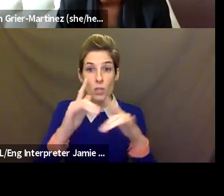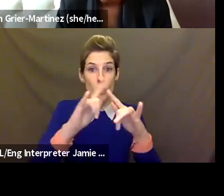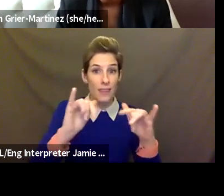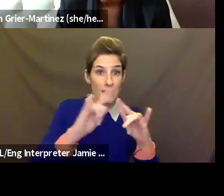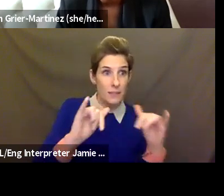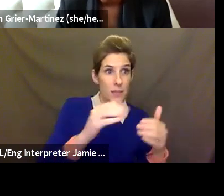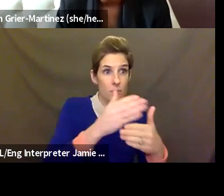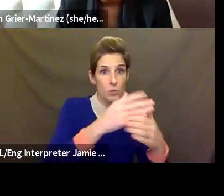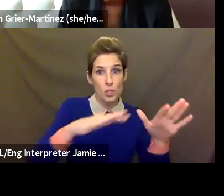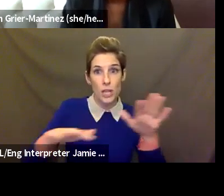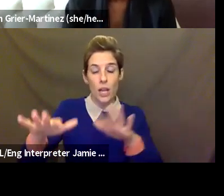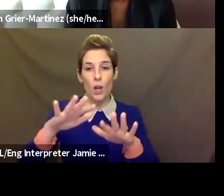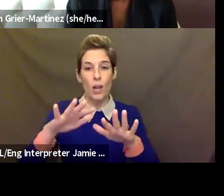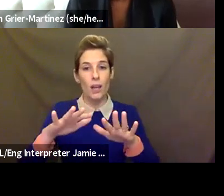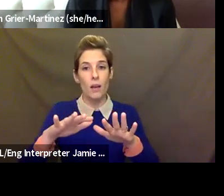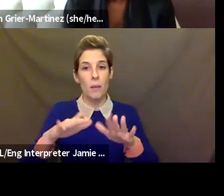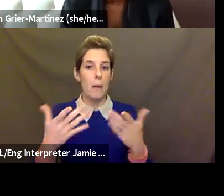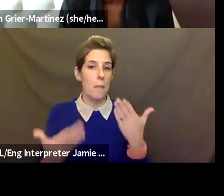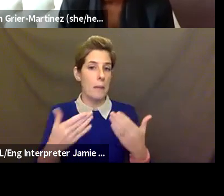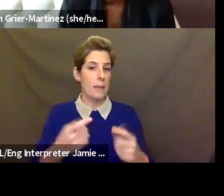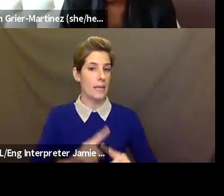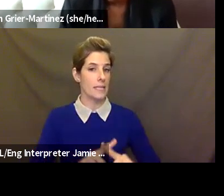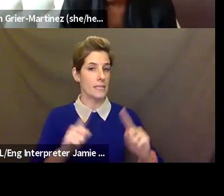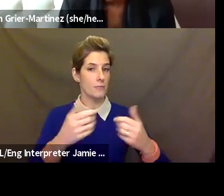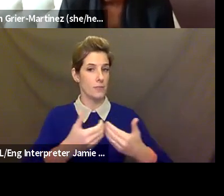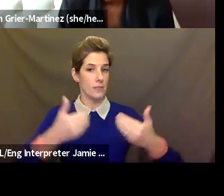other space. I'm thinking Flipgrid, in particular, can be